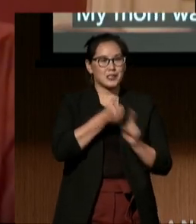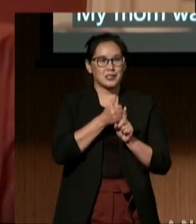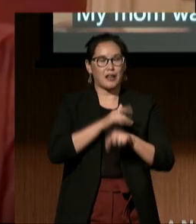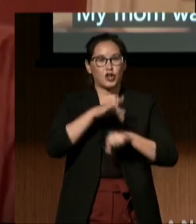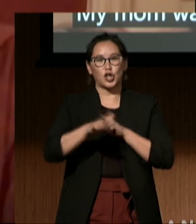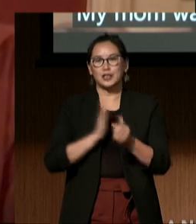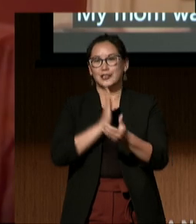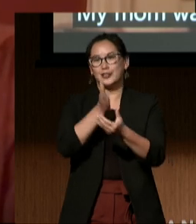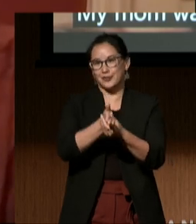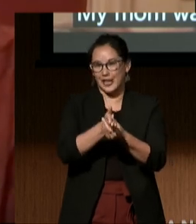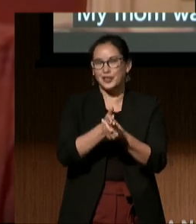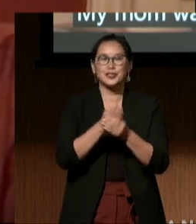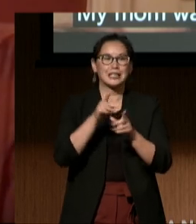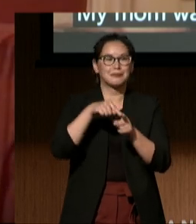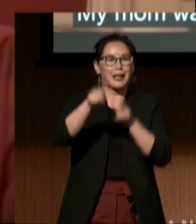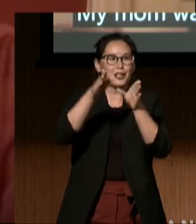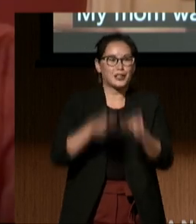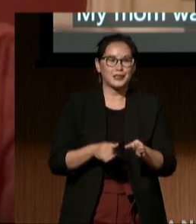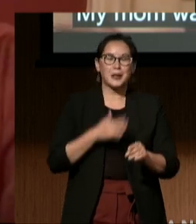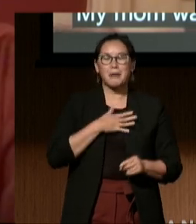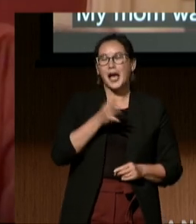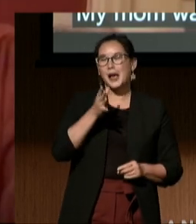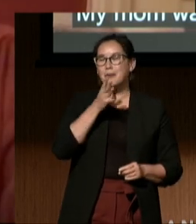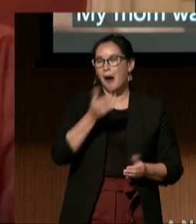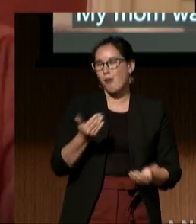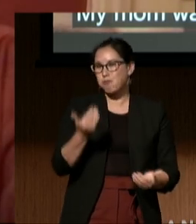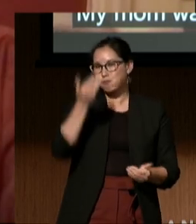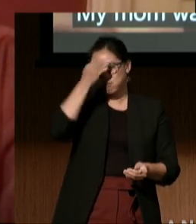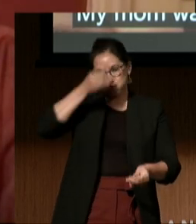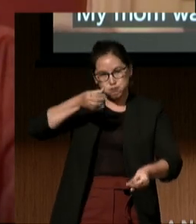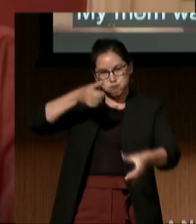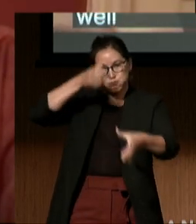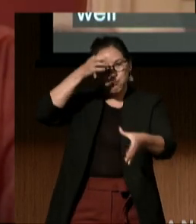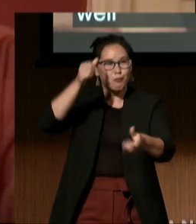and was well-versed in disability education policy.